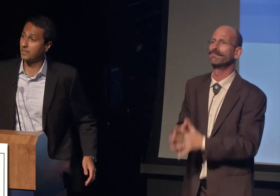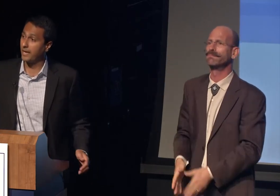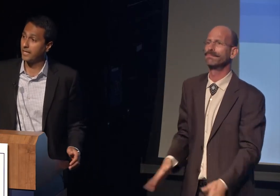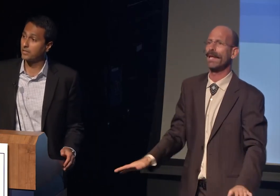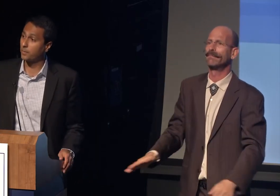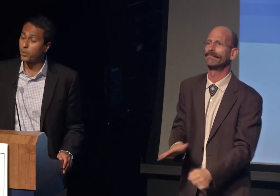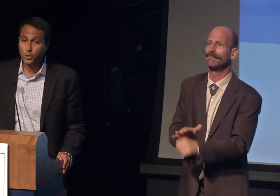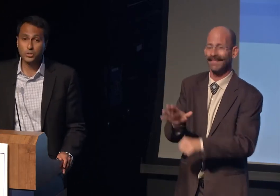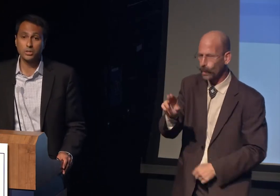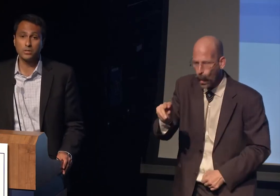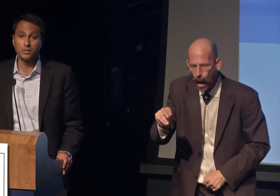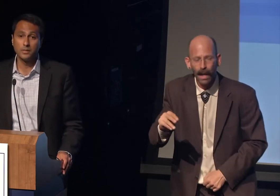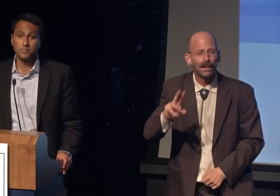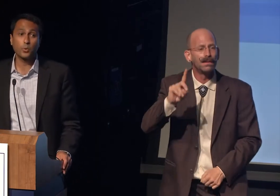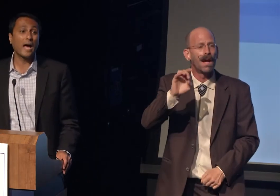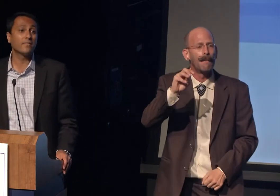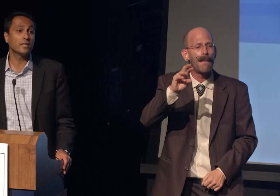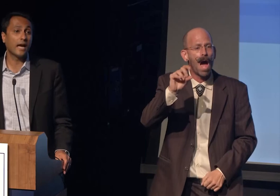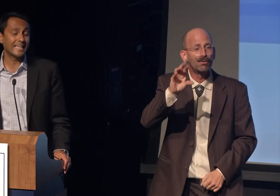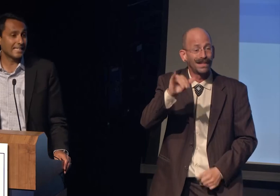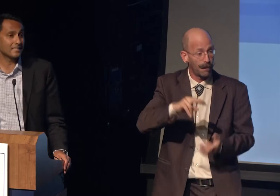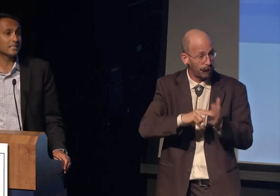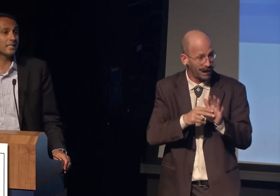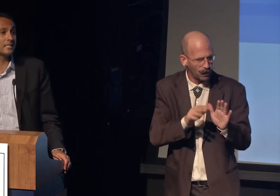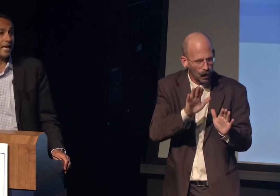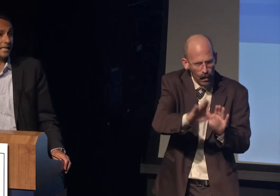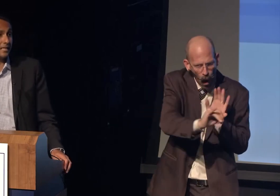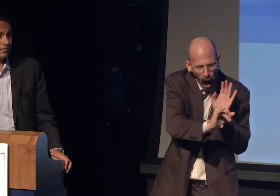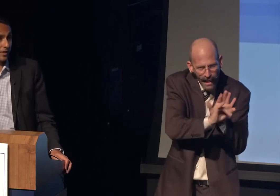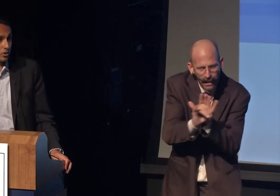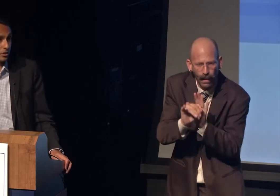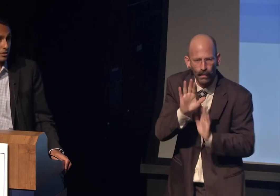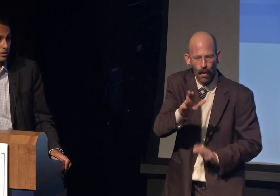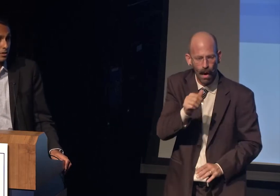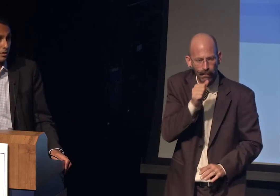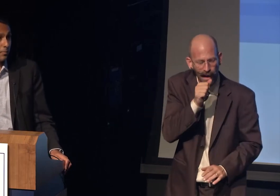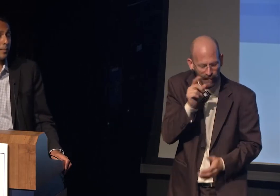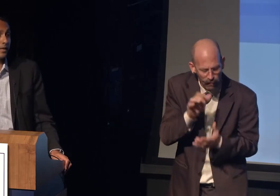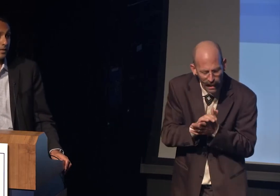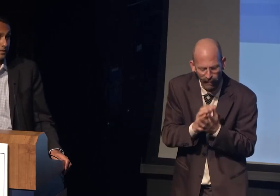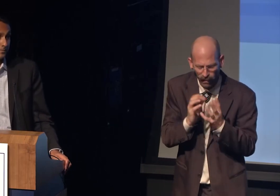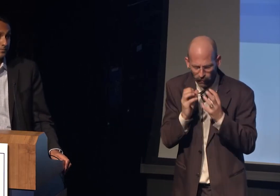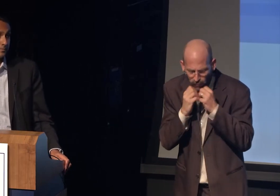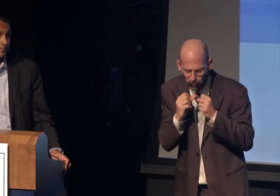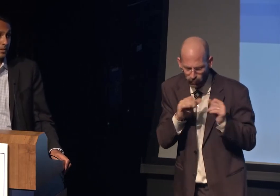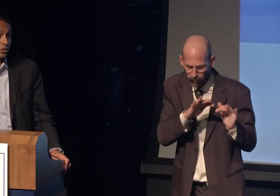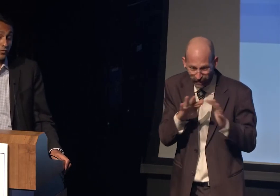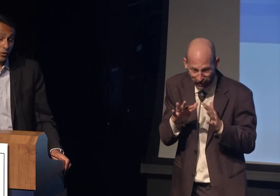their personal, private identities and convictions public.